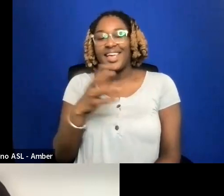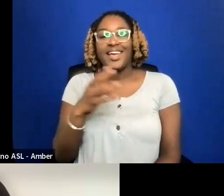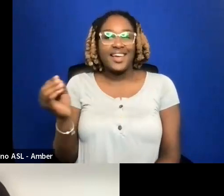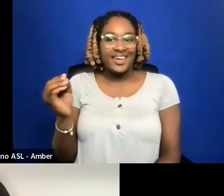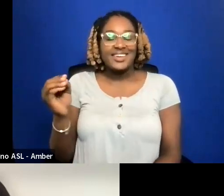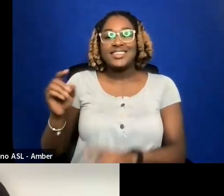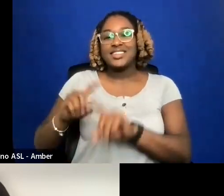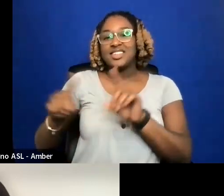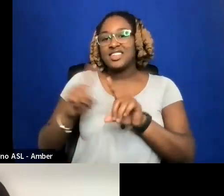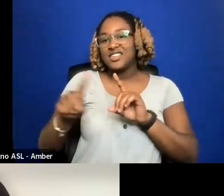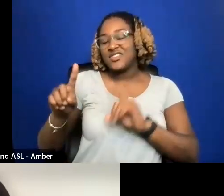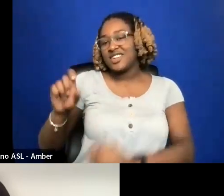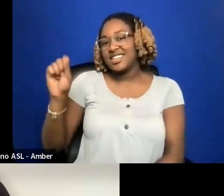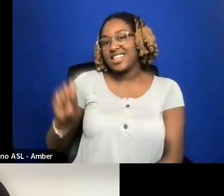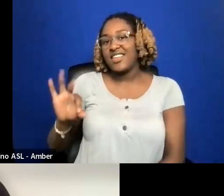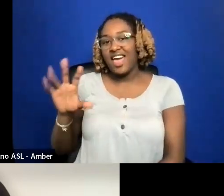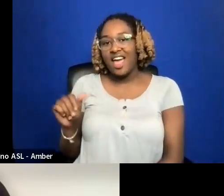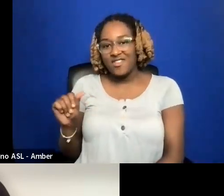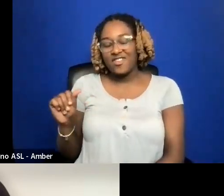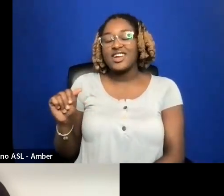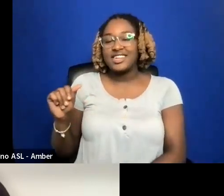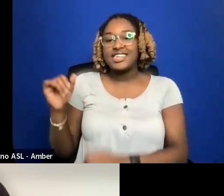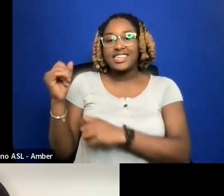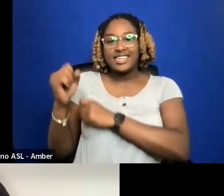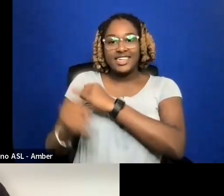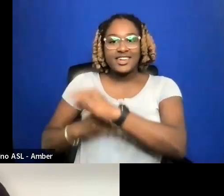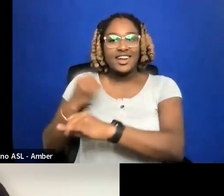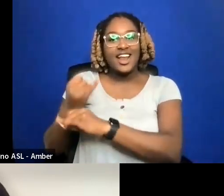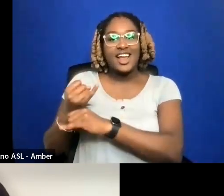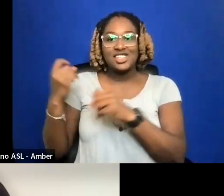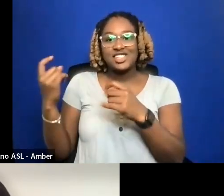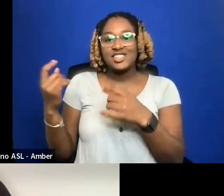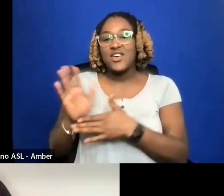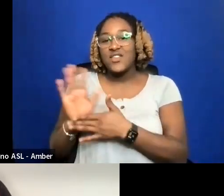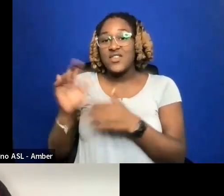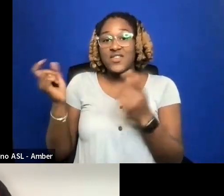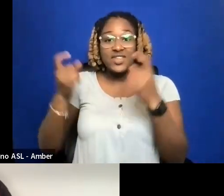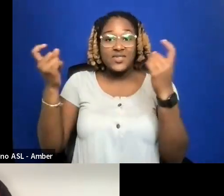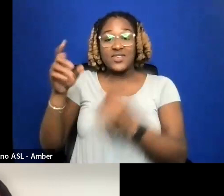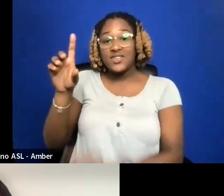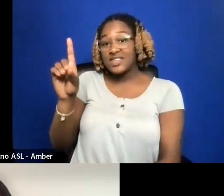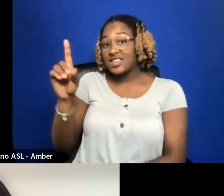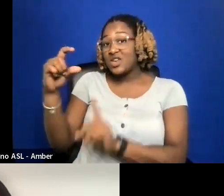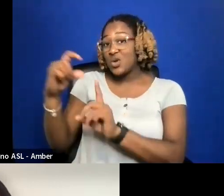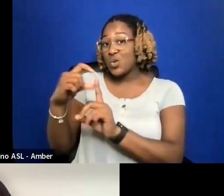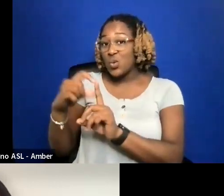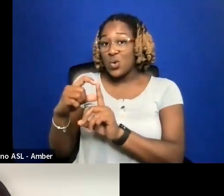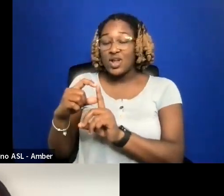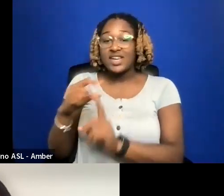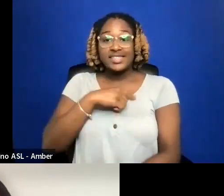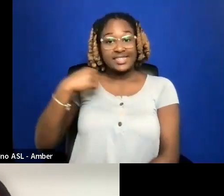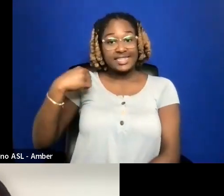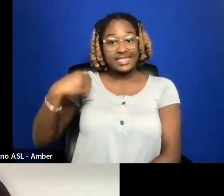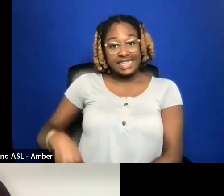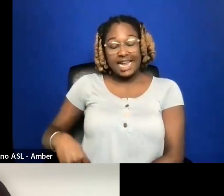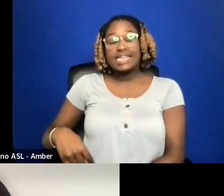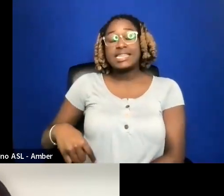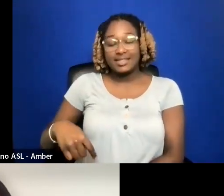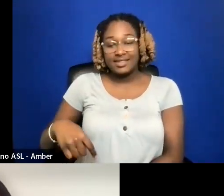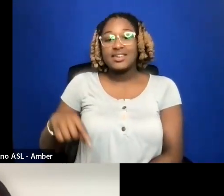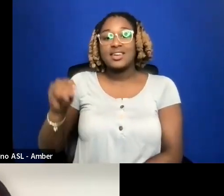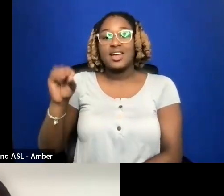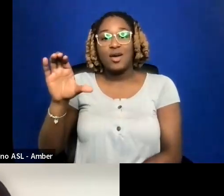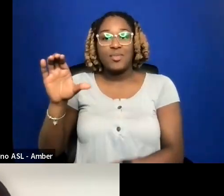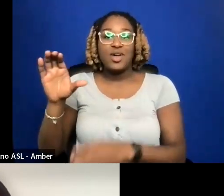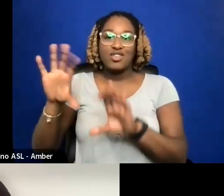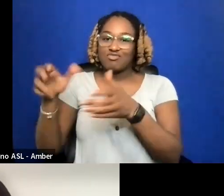ENCOUNTER SOUTH AFRICAN FILM FESTIVAL, D WORD, SEE NEXT CHINESE DOCUMENTARY FORUM AMONG MANY OTHERS.